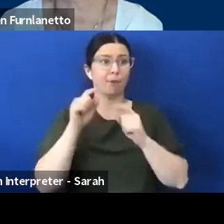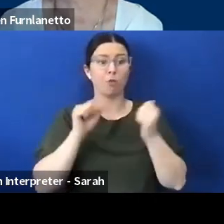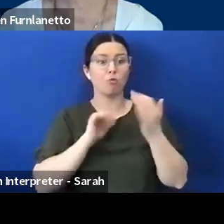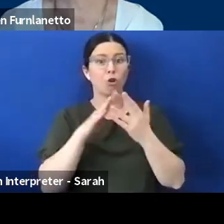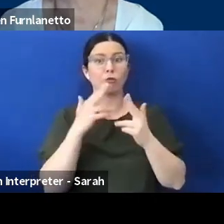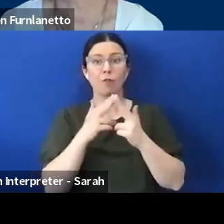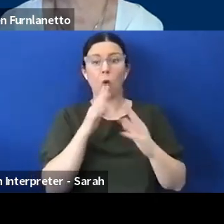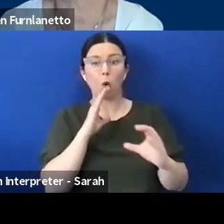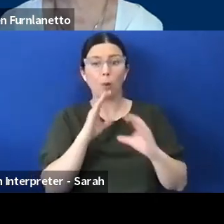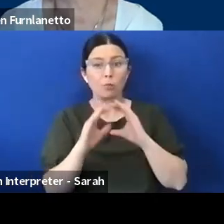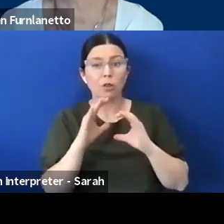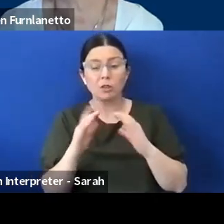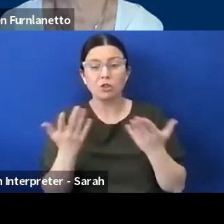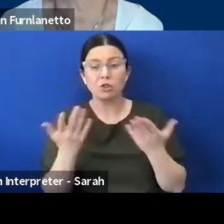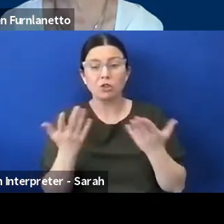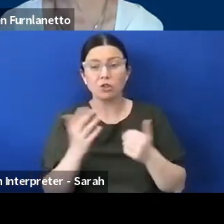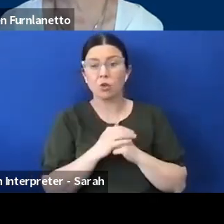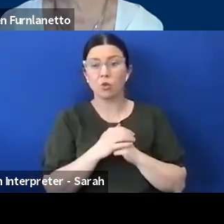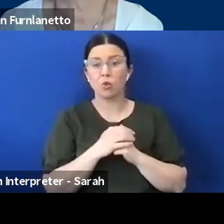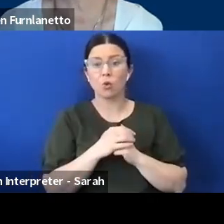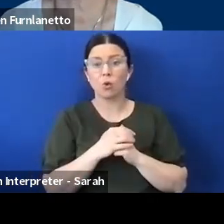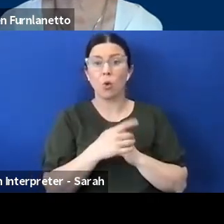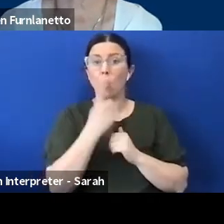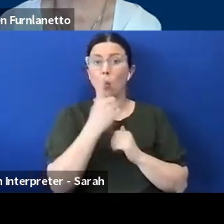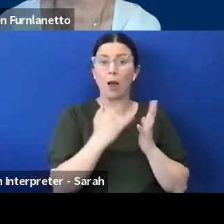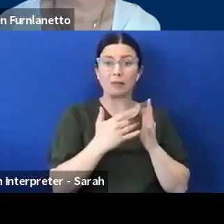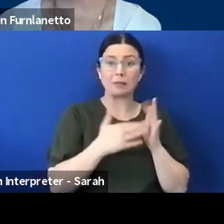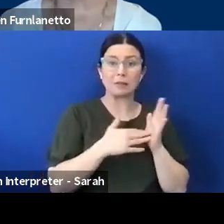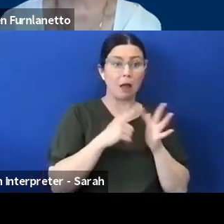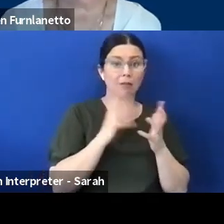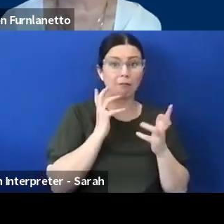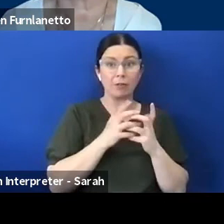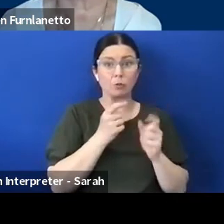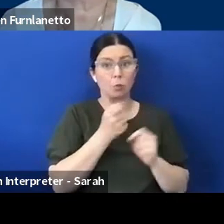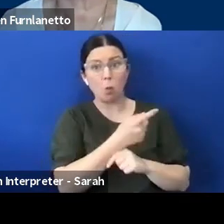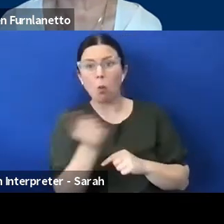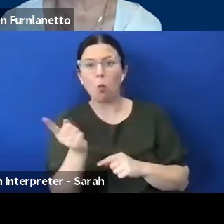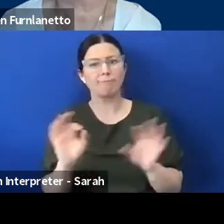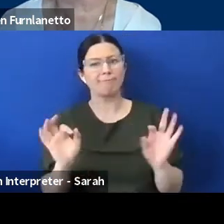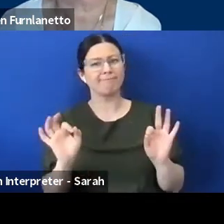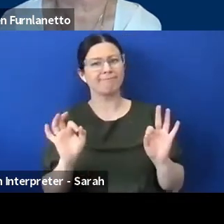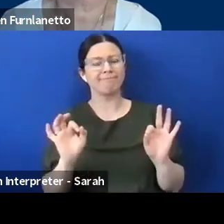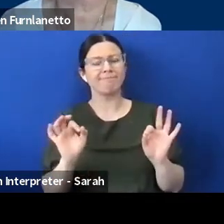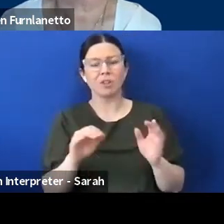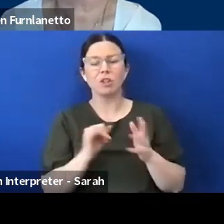one book, one size won't fit all essentially so I think it's important that, you know even